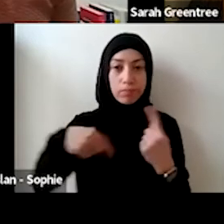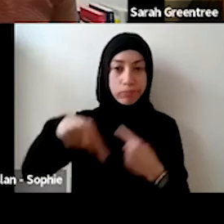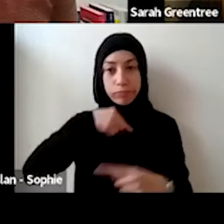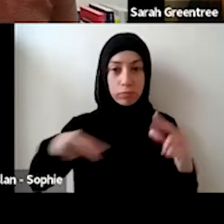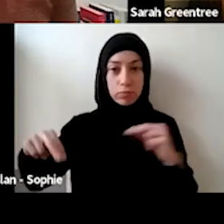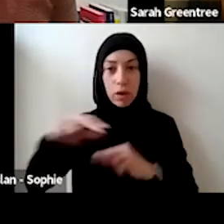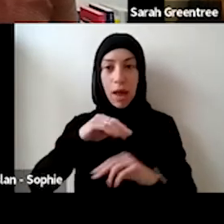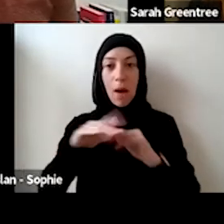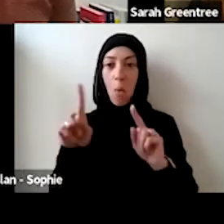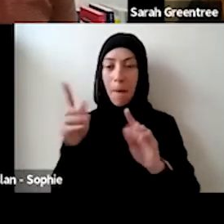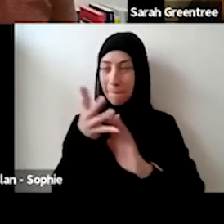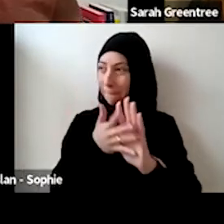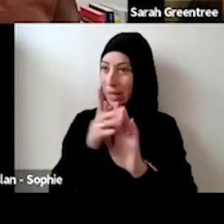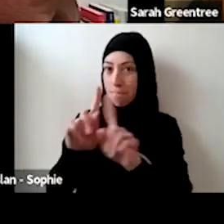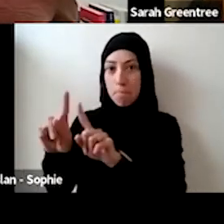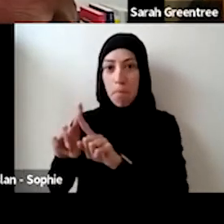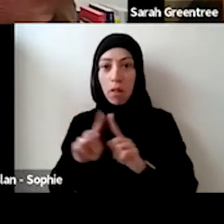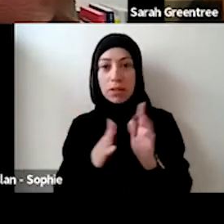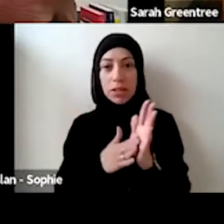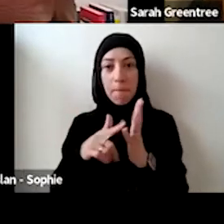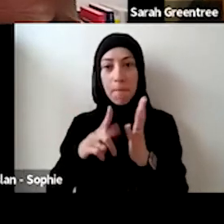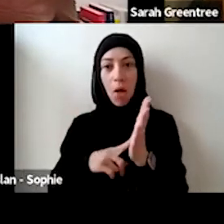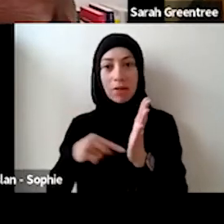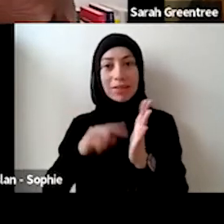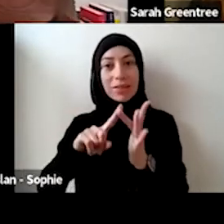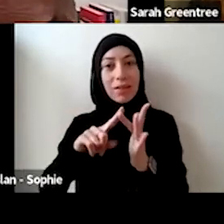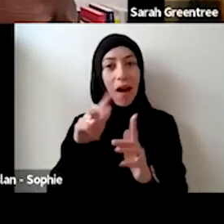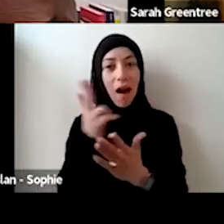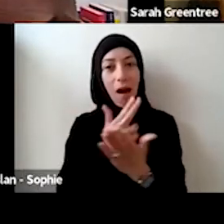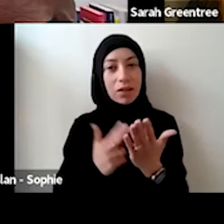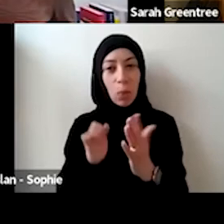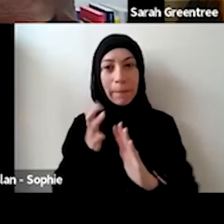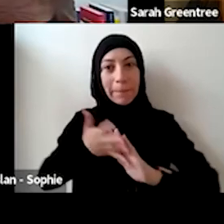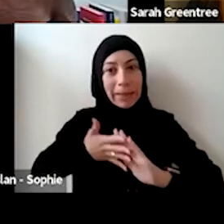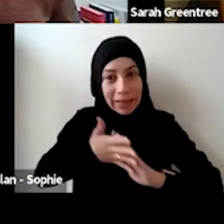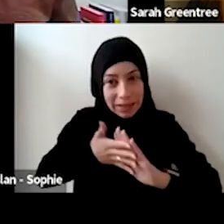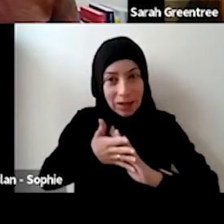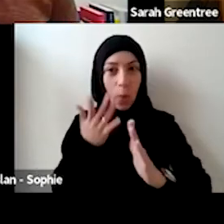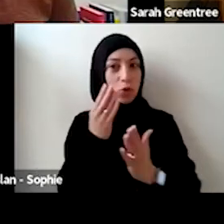But I've noticed that there are a number of questions that seem to sort of be skirting around the idea of what multi-at sees, and when you should apply to multi arts, ideally